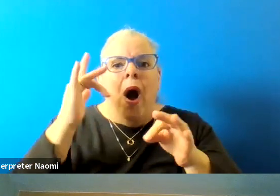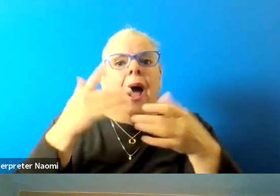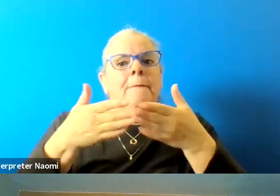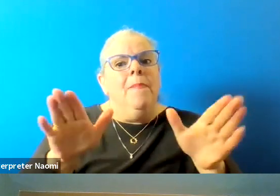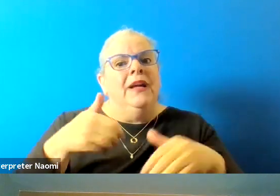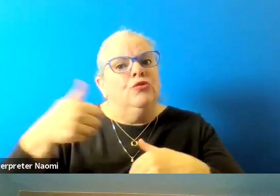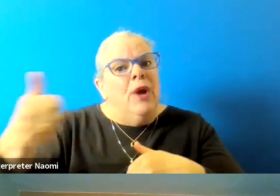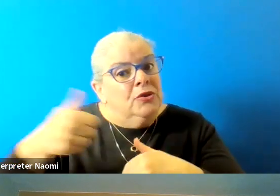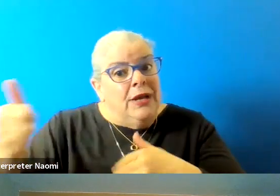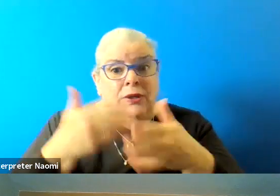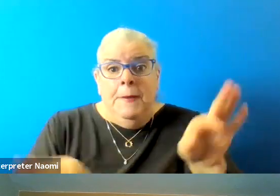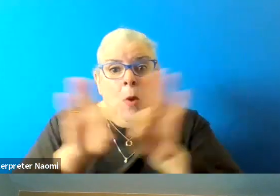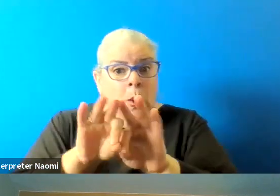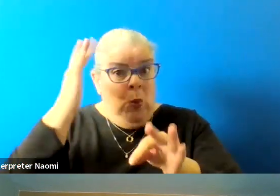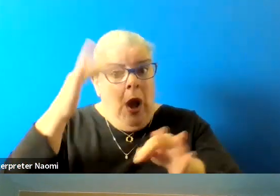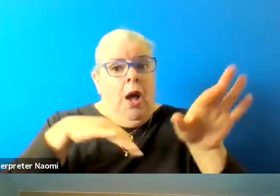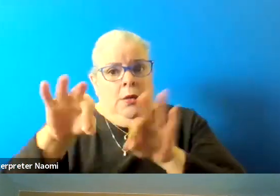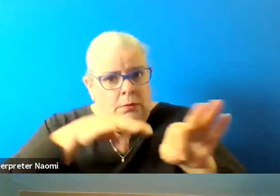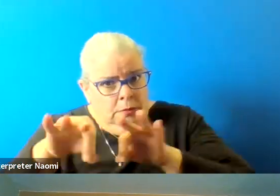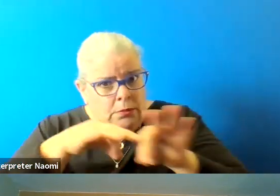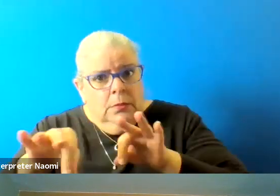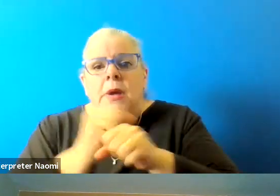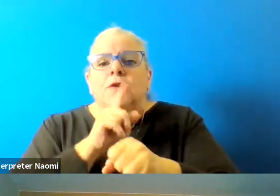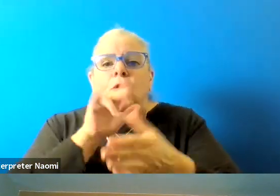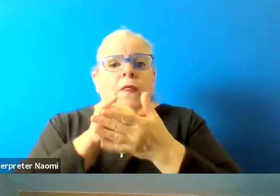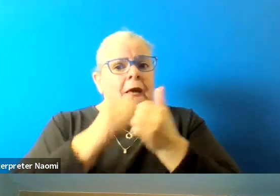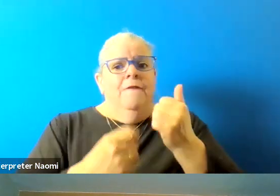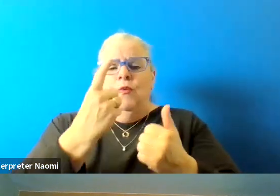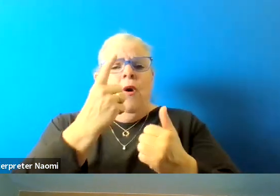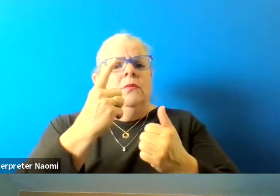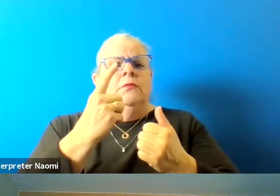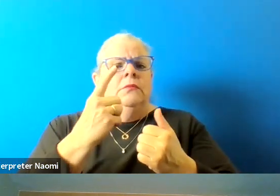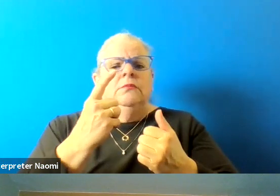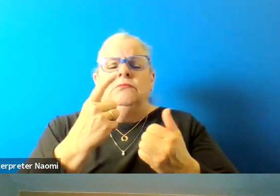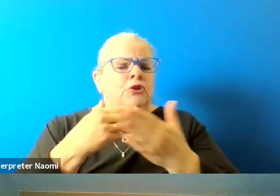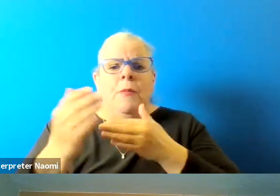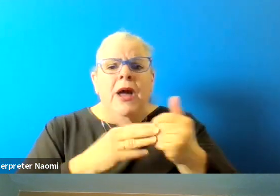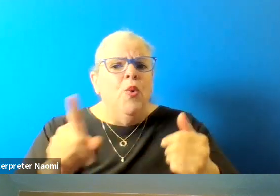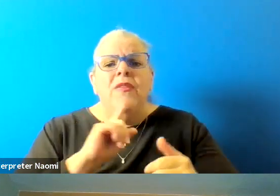We have to ensure that every citizen regardless to where they're at, or where they are in their life,